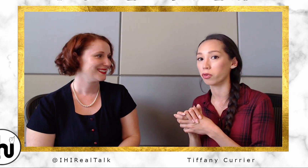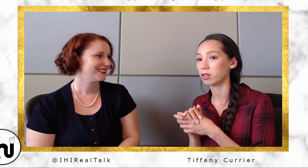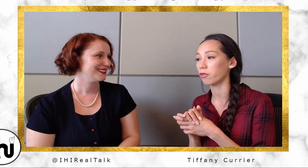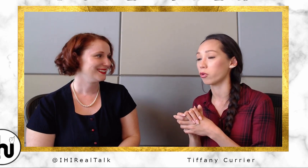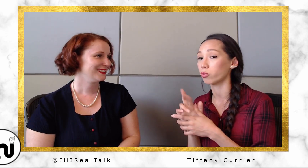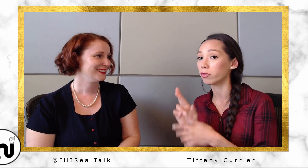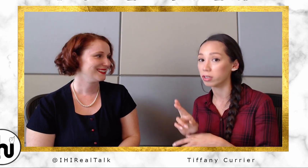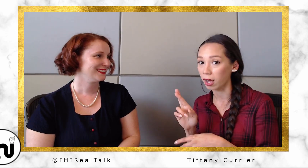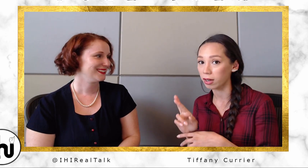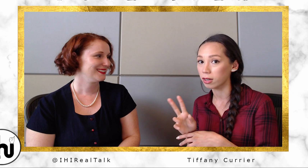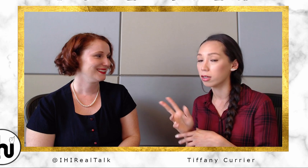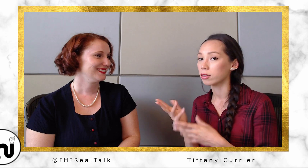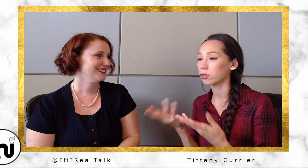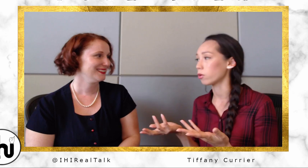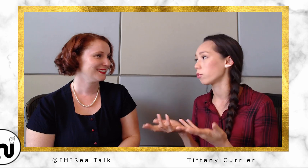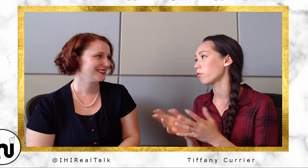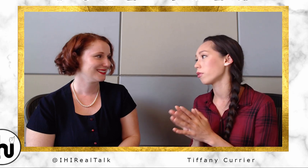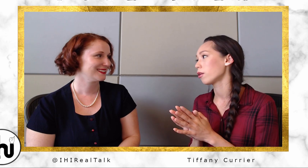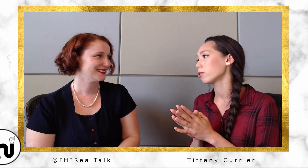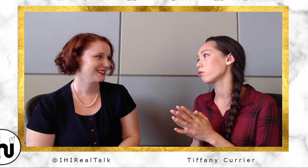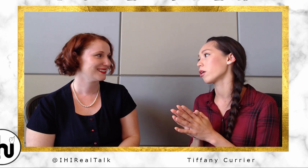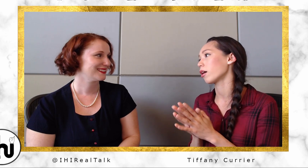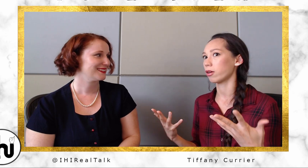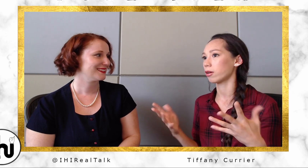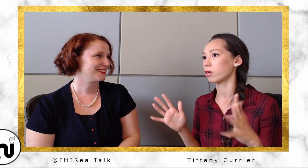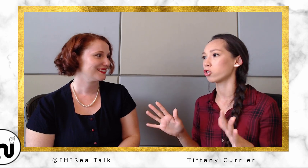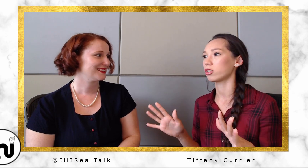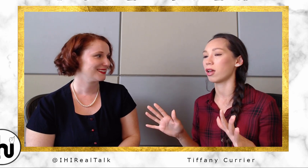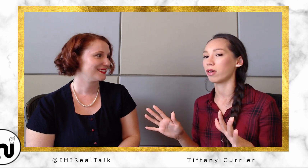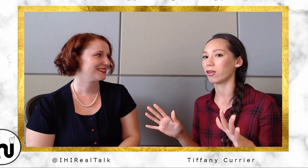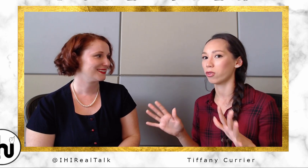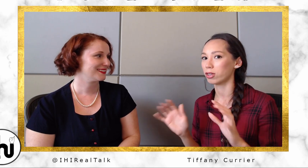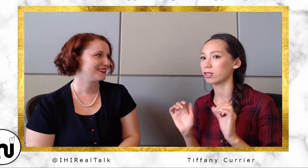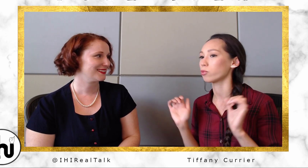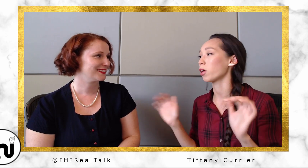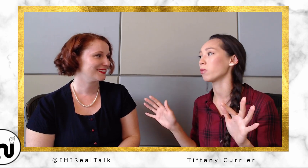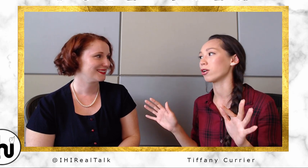Deaf in Riverside. So... so they got to understand, like, this is way bigger than